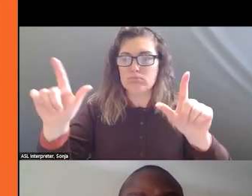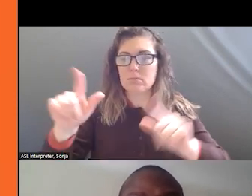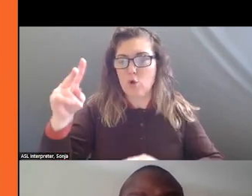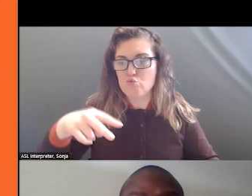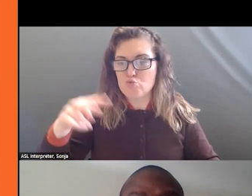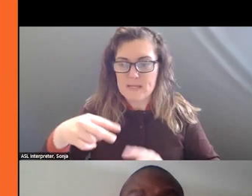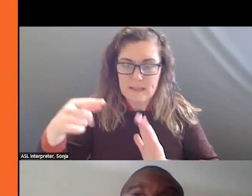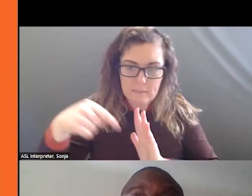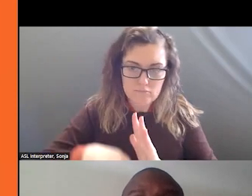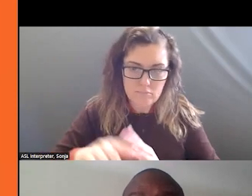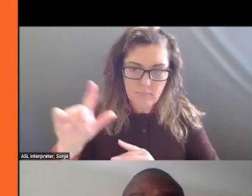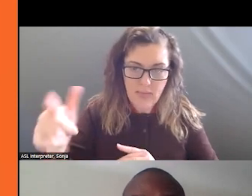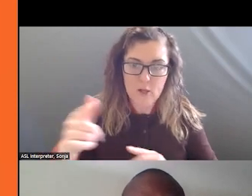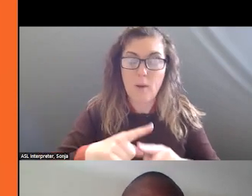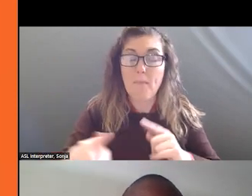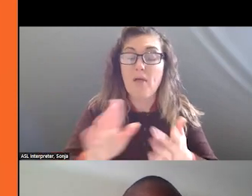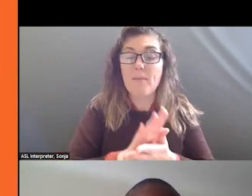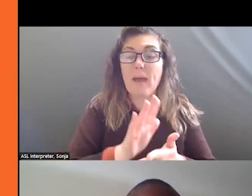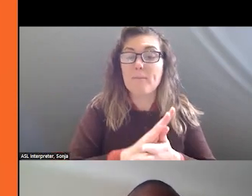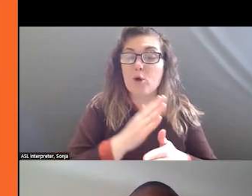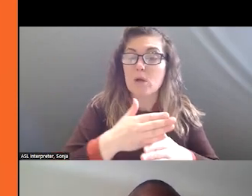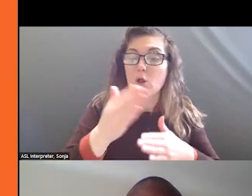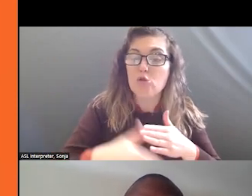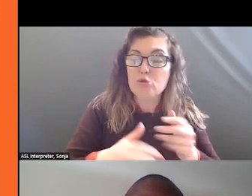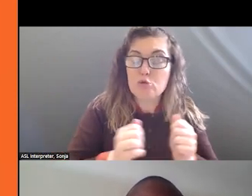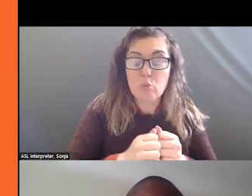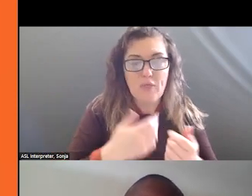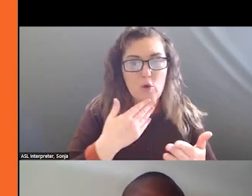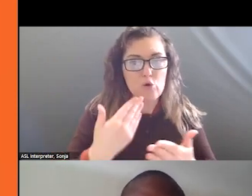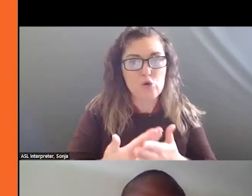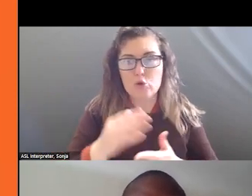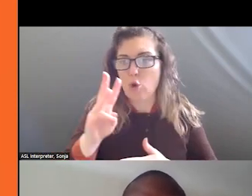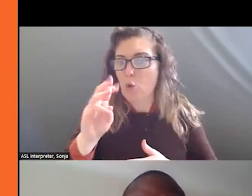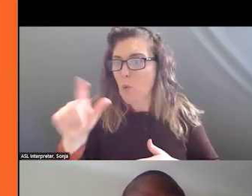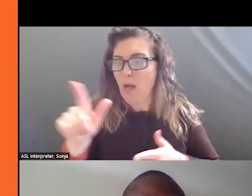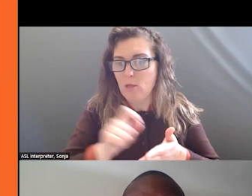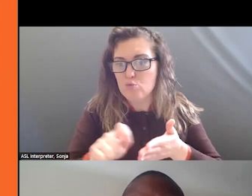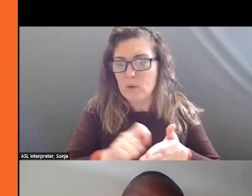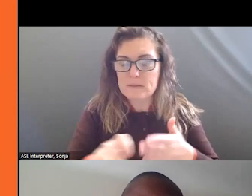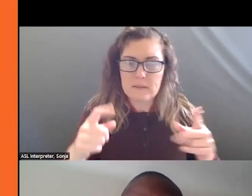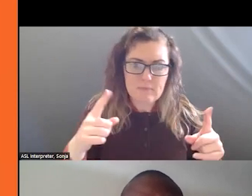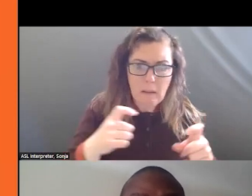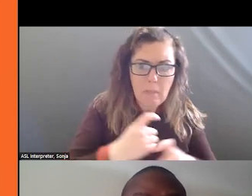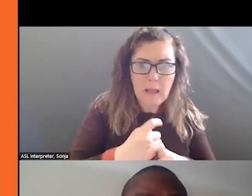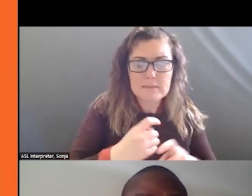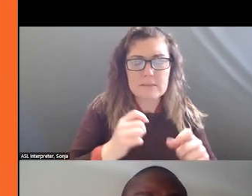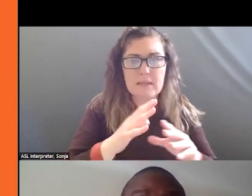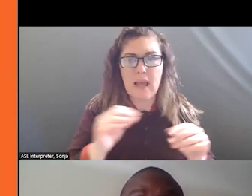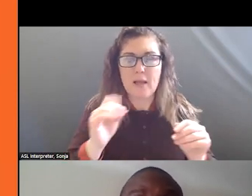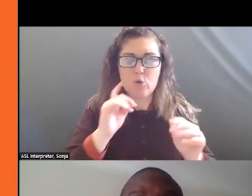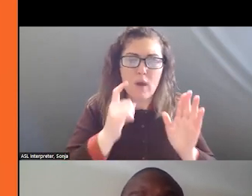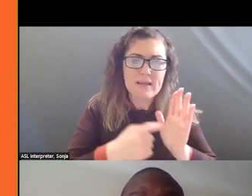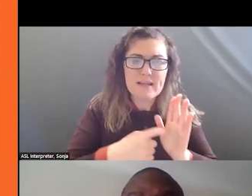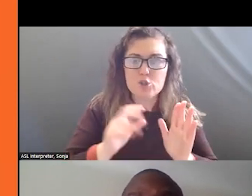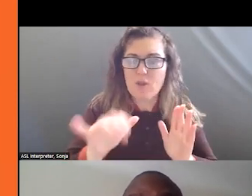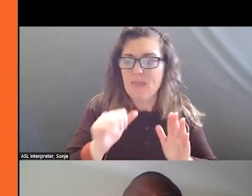THE PAPER CONCLUDES A SECTION ON COMPLEXITY -- AGAIN, IT IS NOT